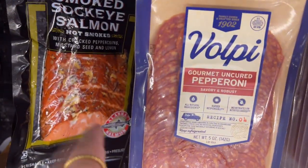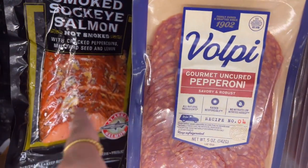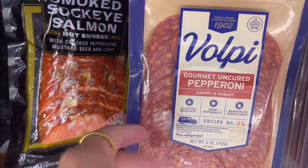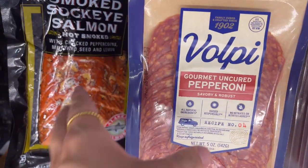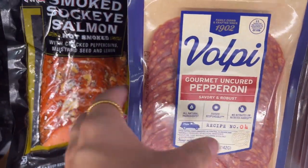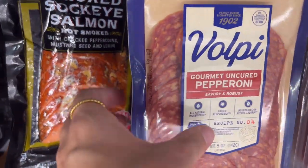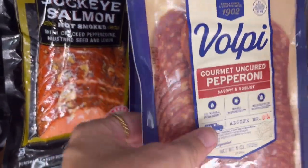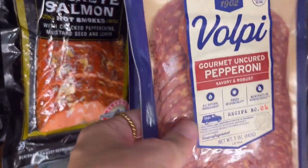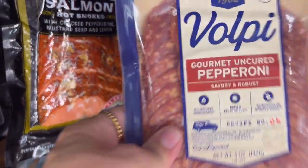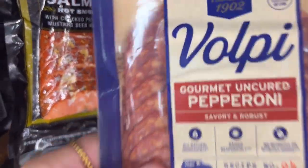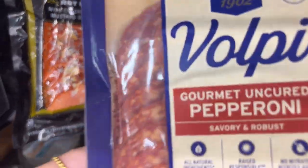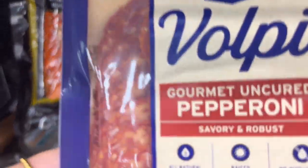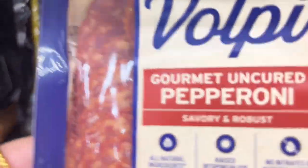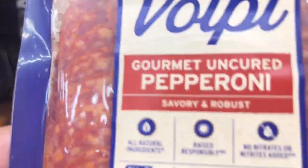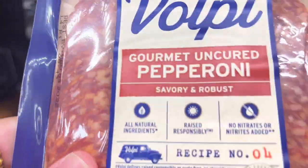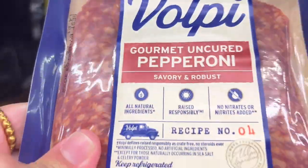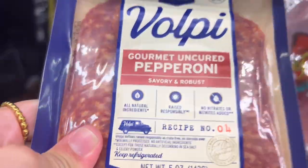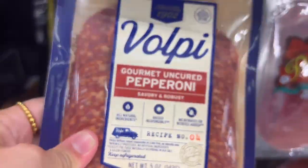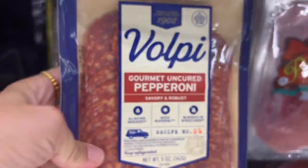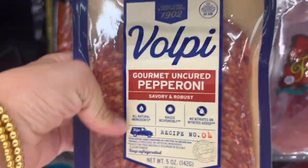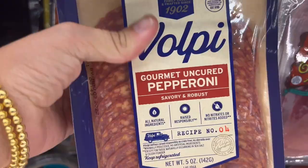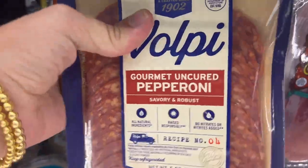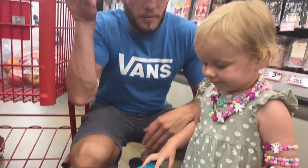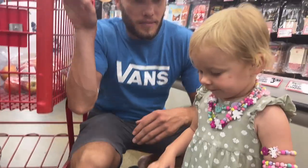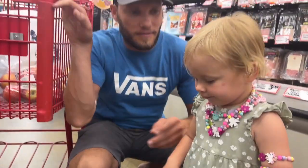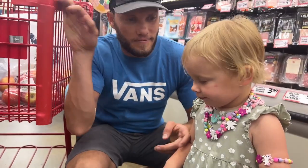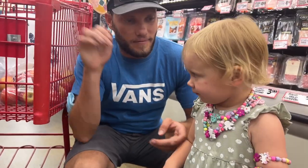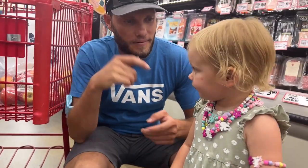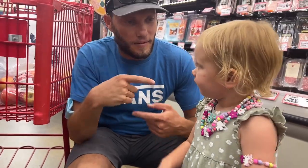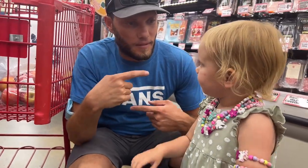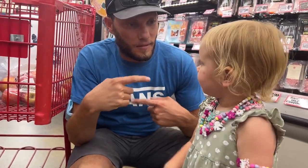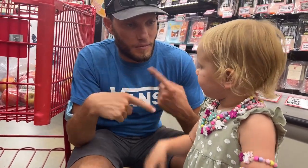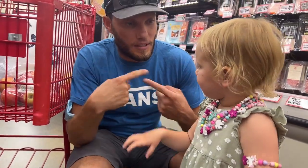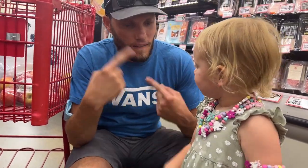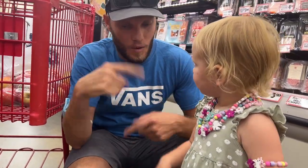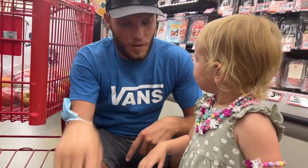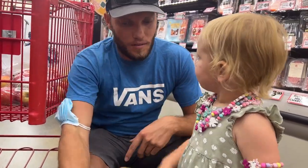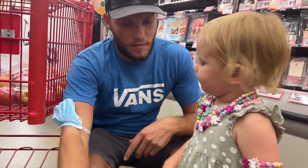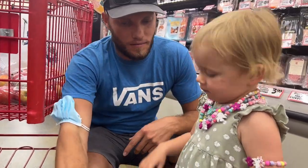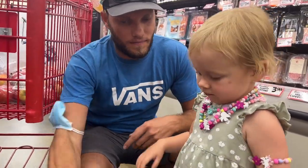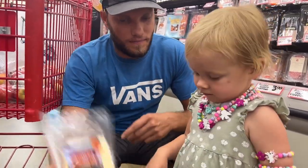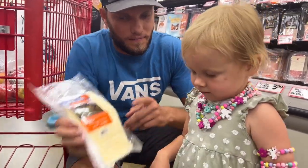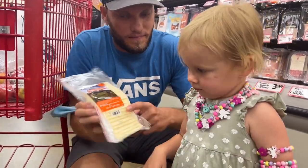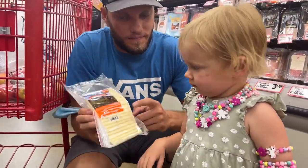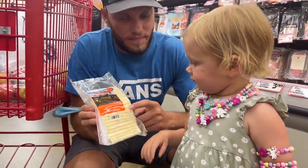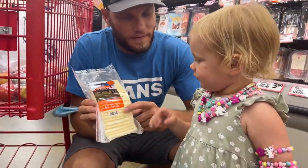My personal favorite! What's the sign for that?